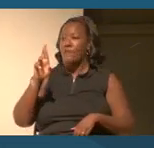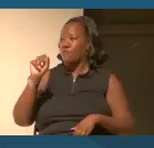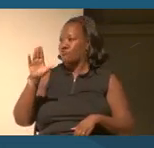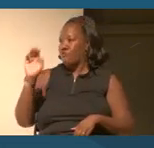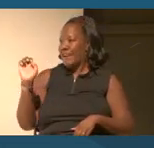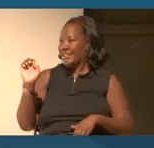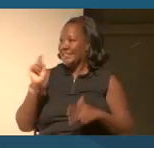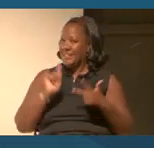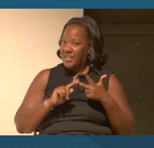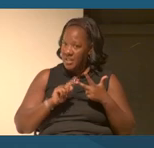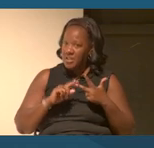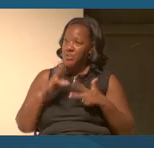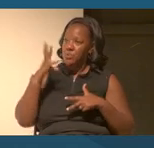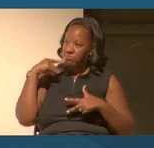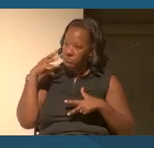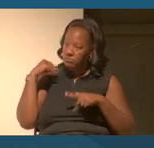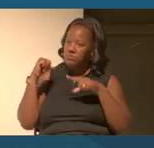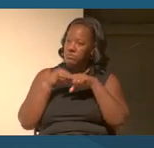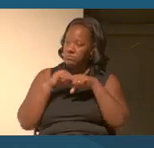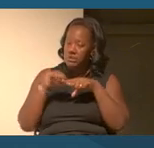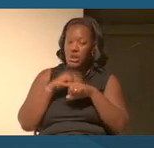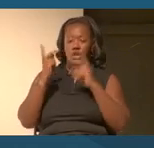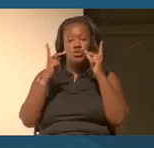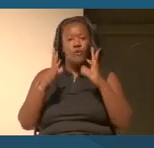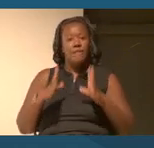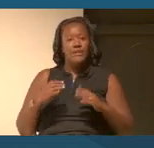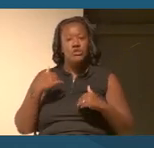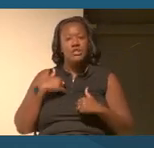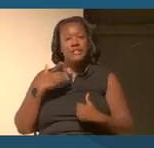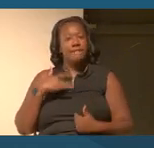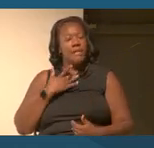of practice where we feel visitors can see themselves and yet.